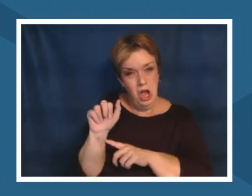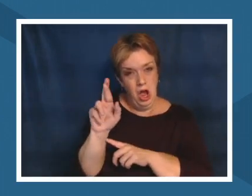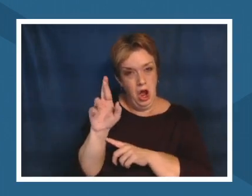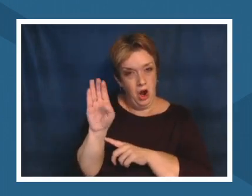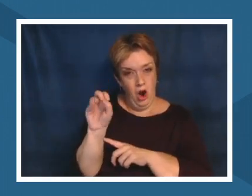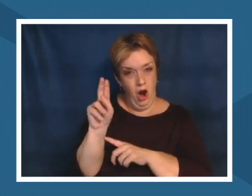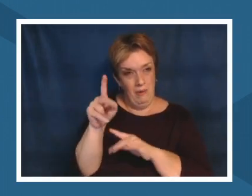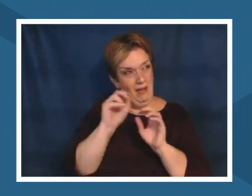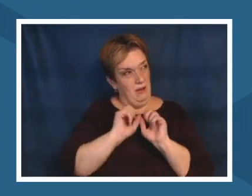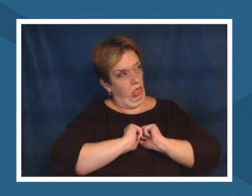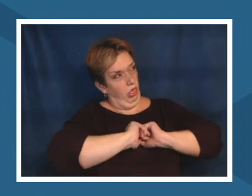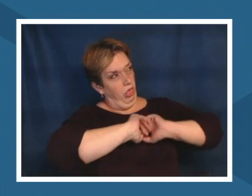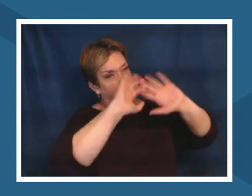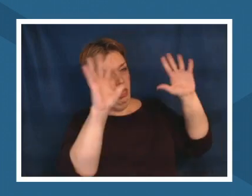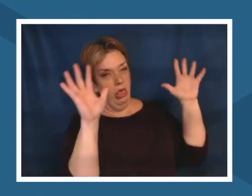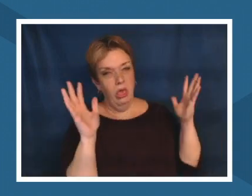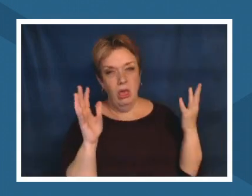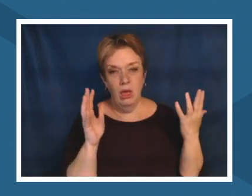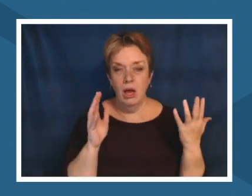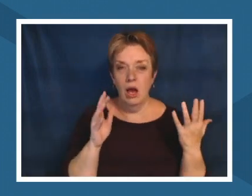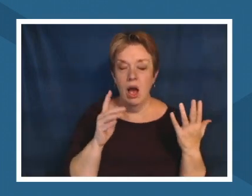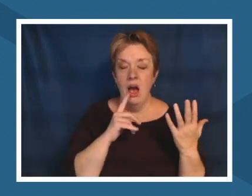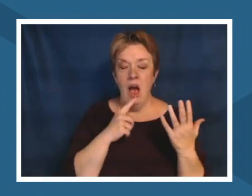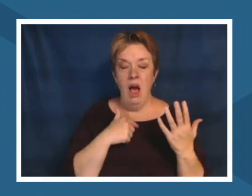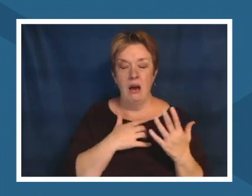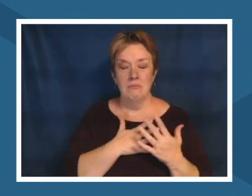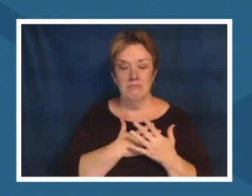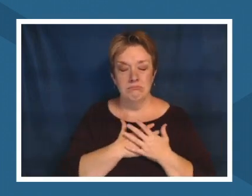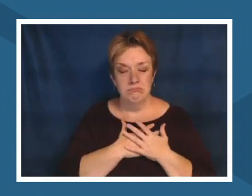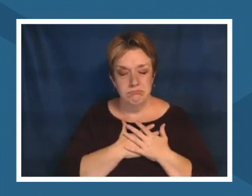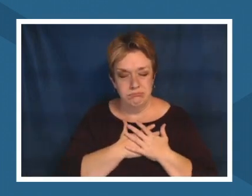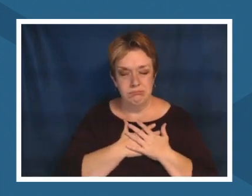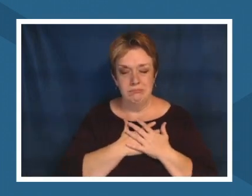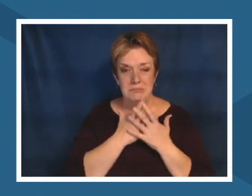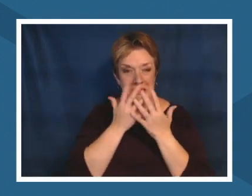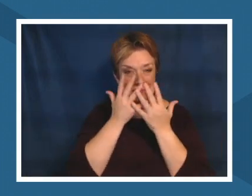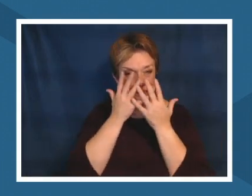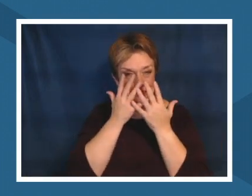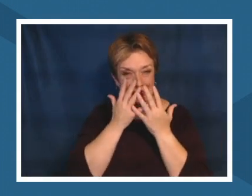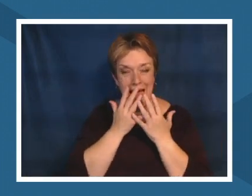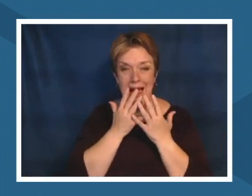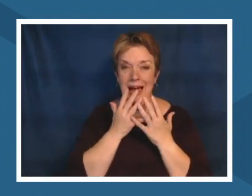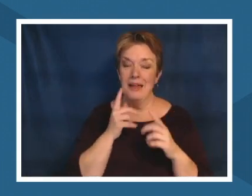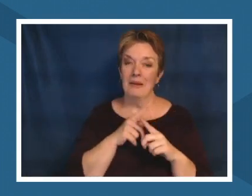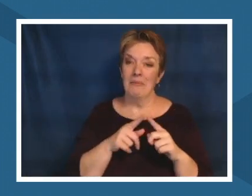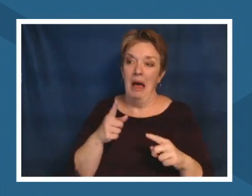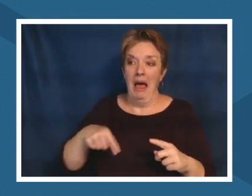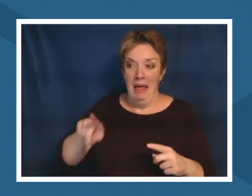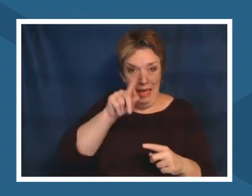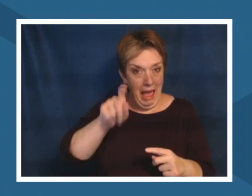but students have to engage with this that we want to go to disneyland and we